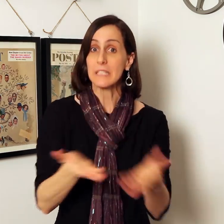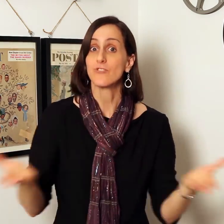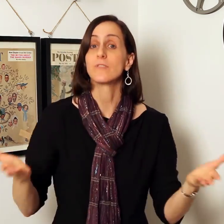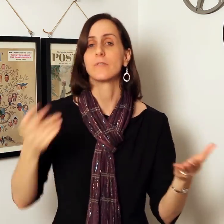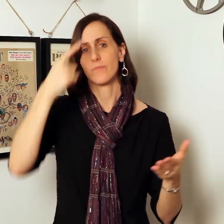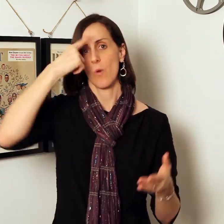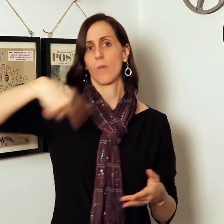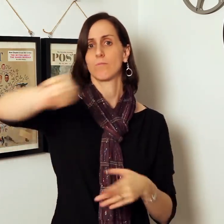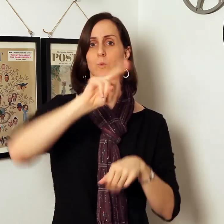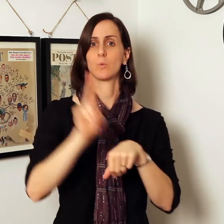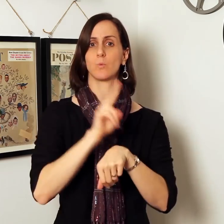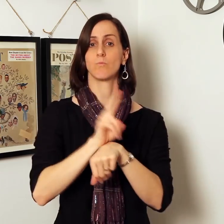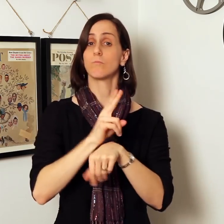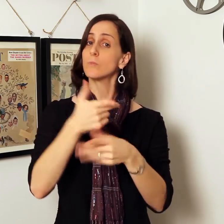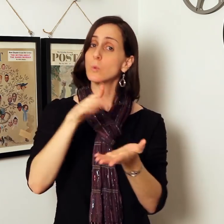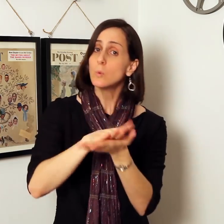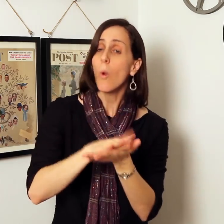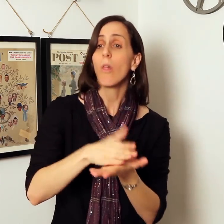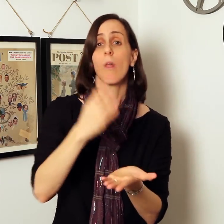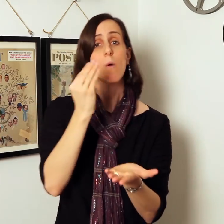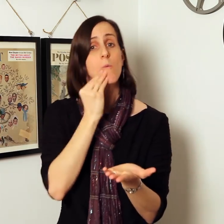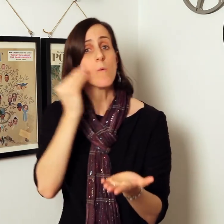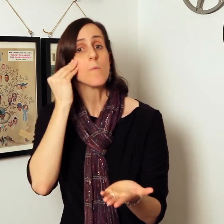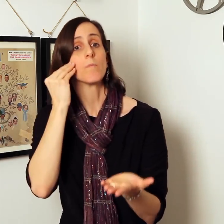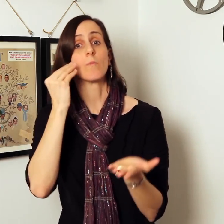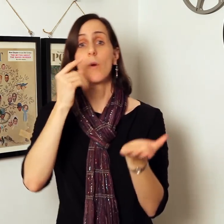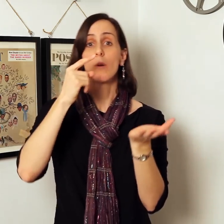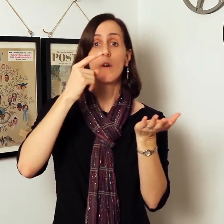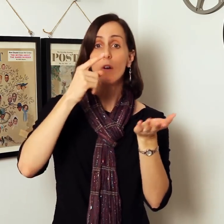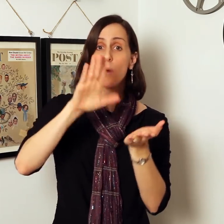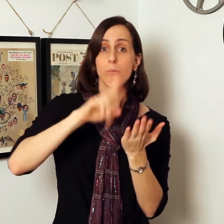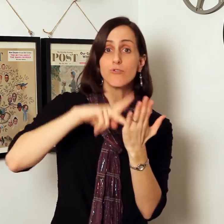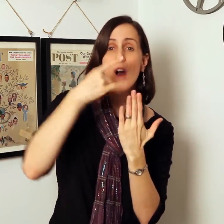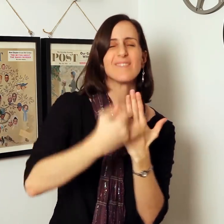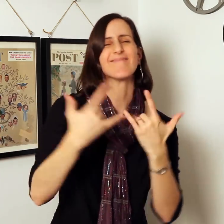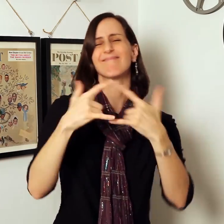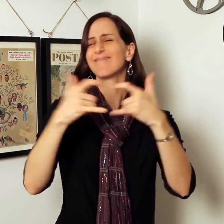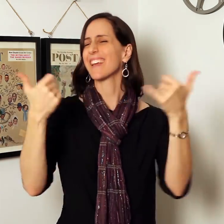and materials for public. The videos can be used in schools, home, or as supplementary for your projects.